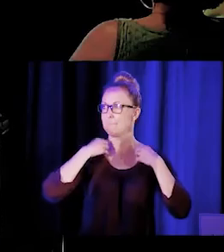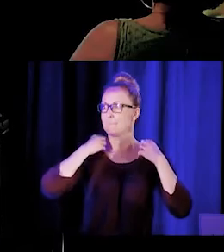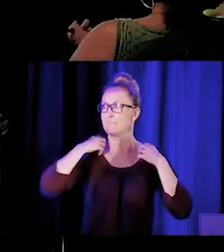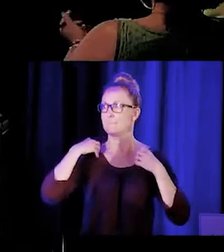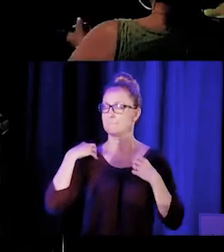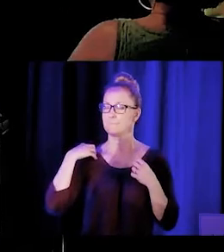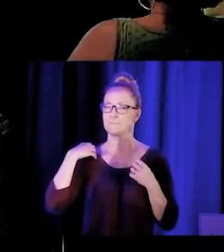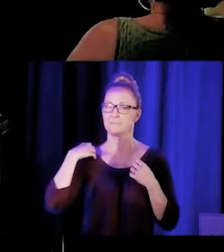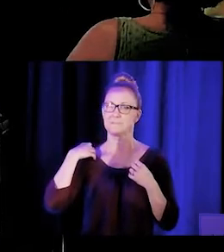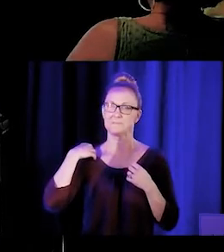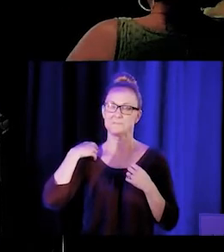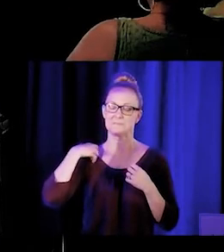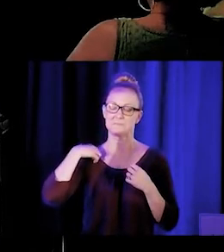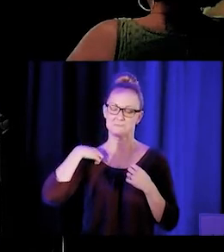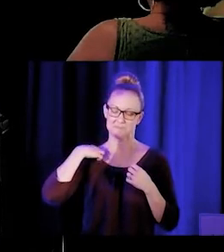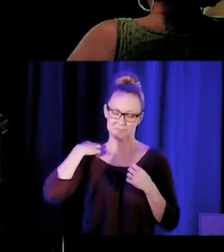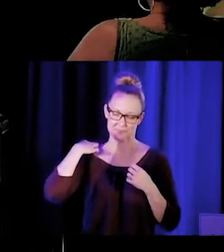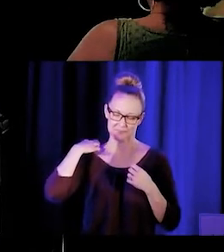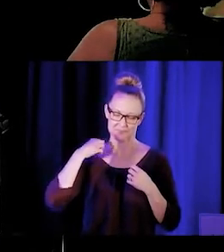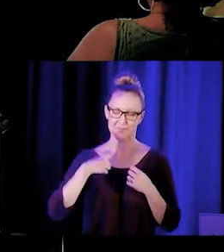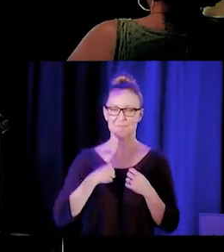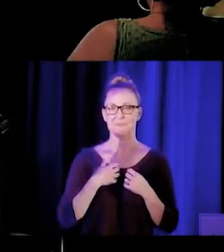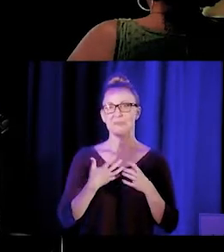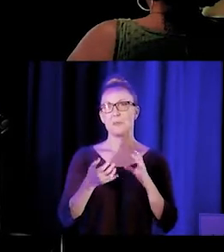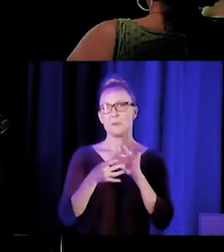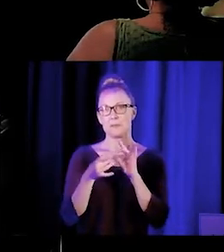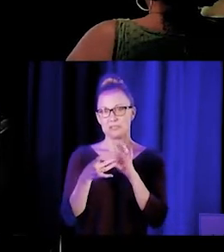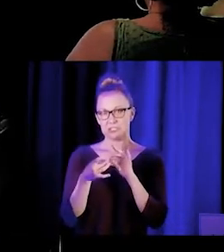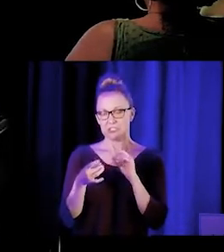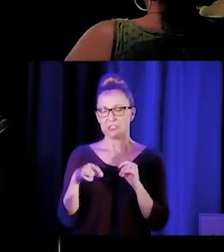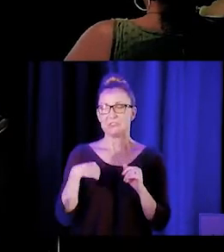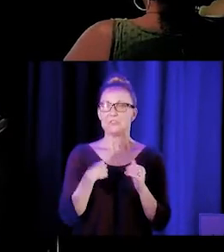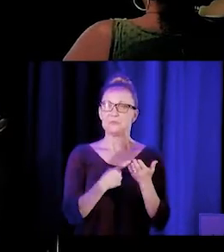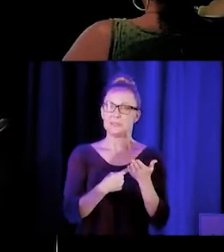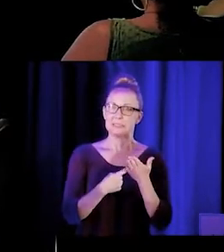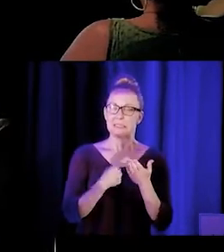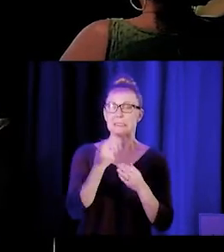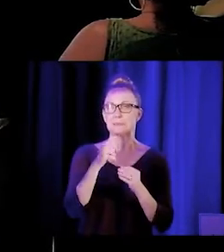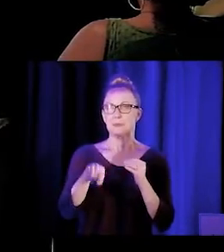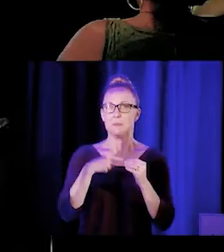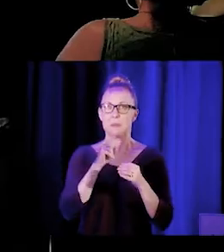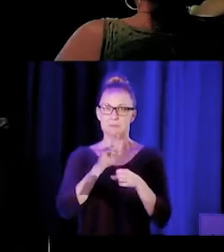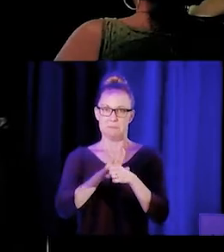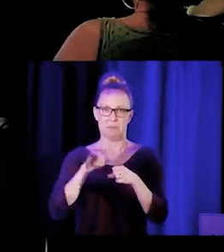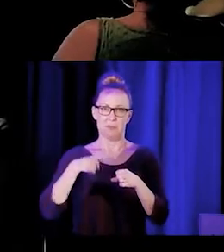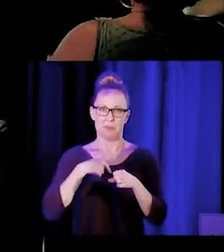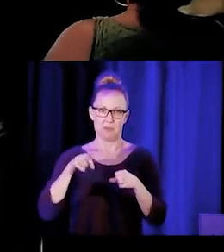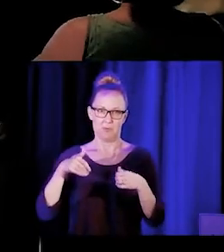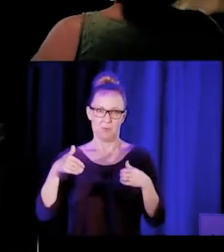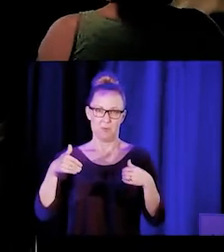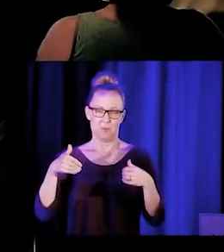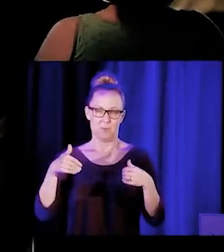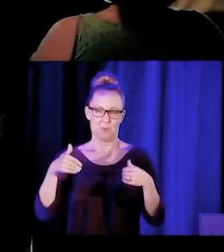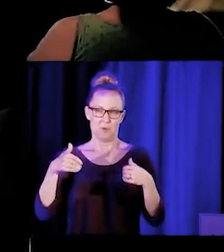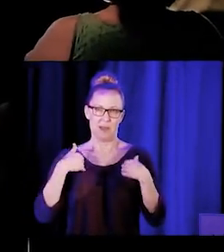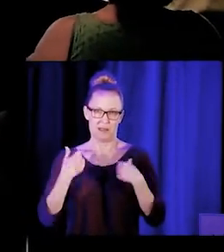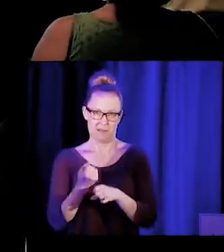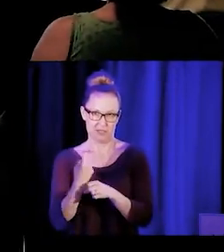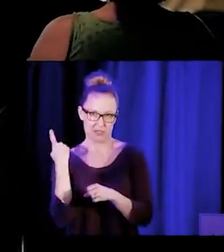I did want to mention that we've talked a little bit about how the commitment that was made last year for the health profession's workforce,